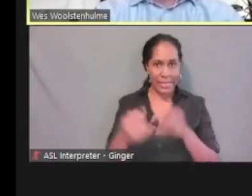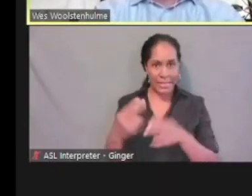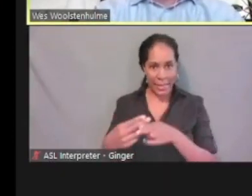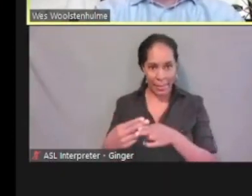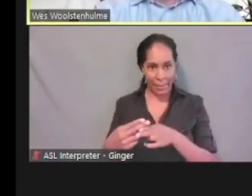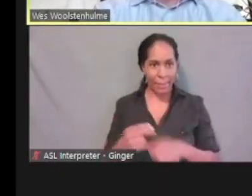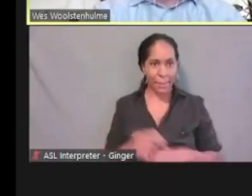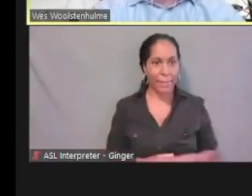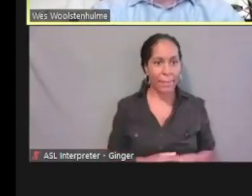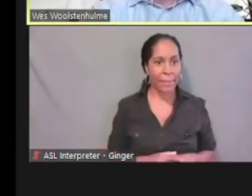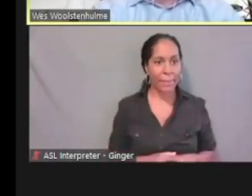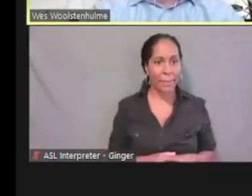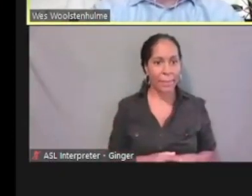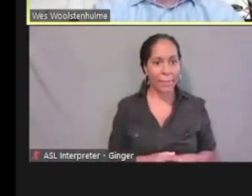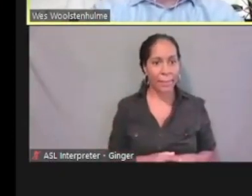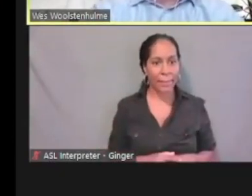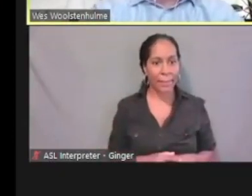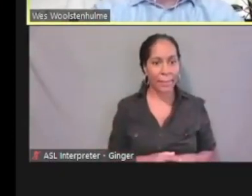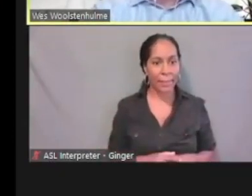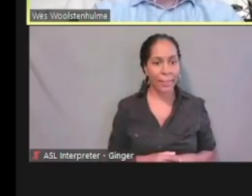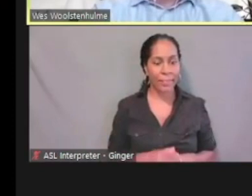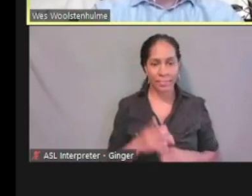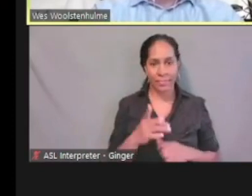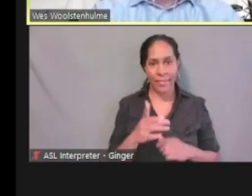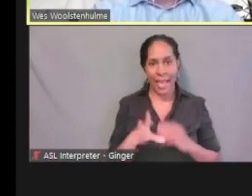And then this is where I put in the email address.